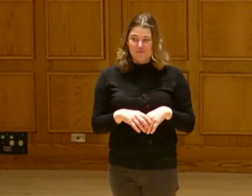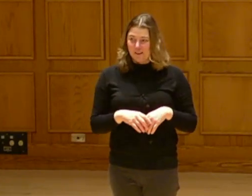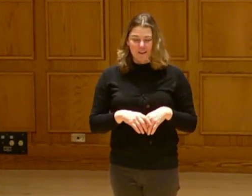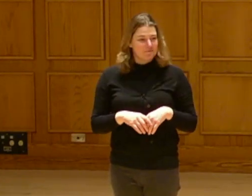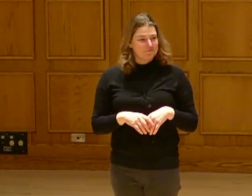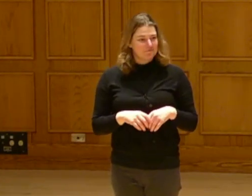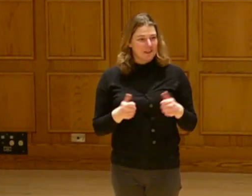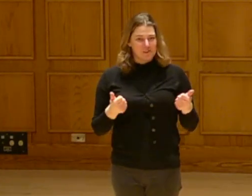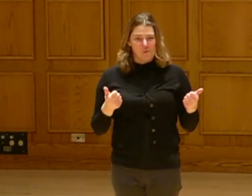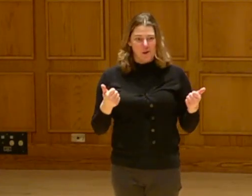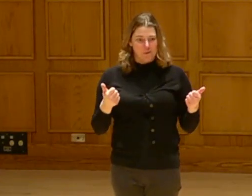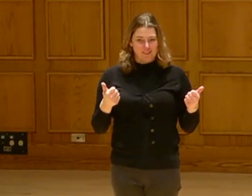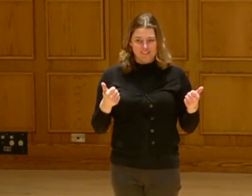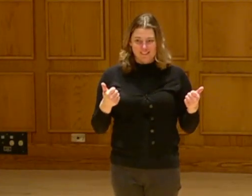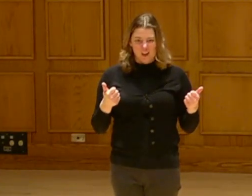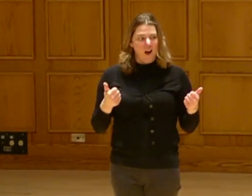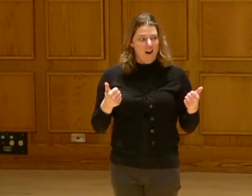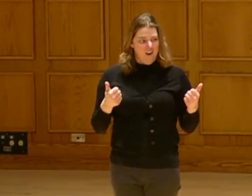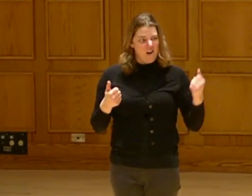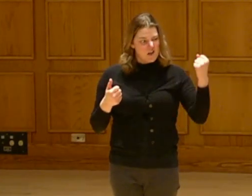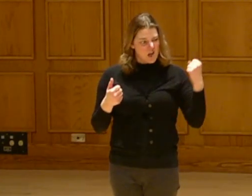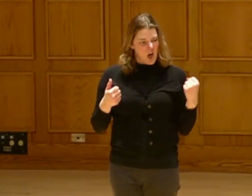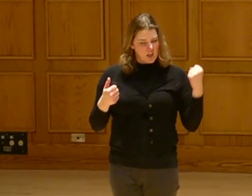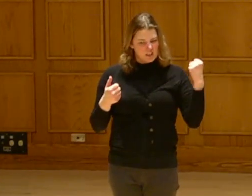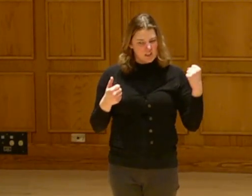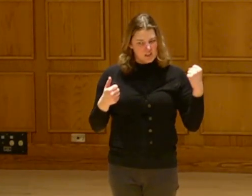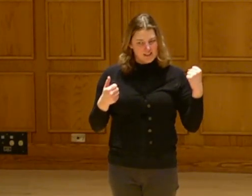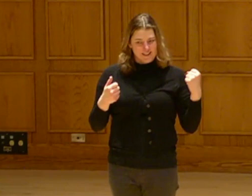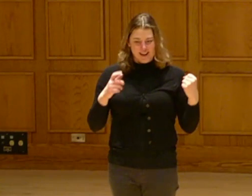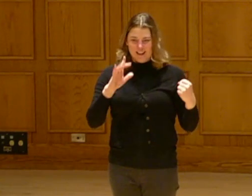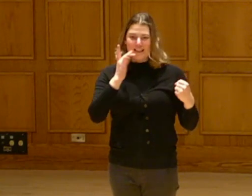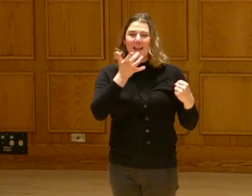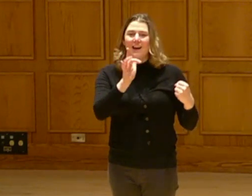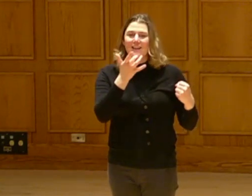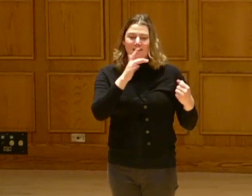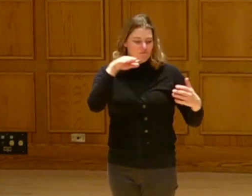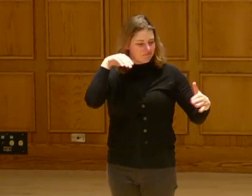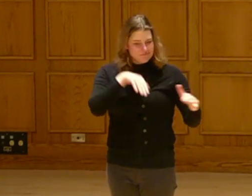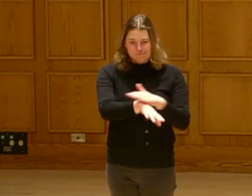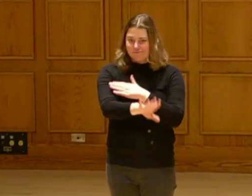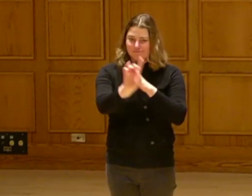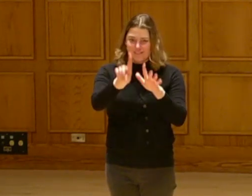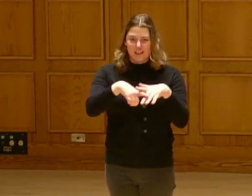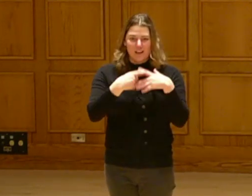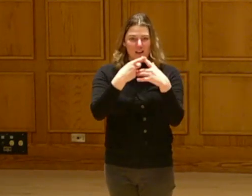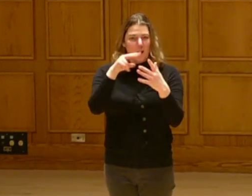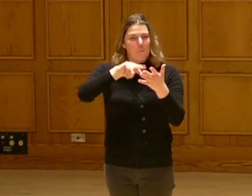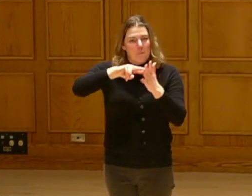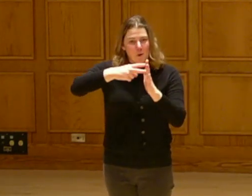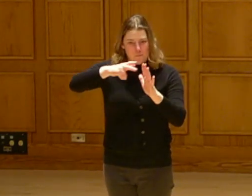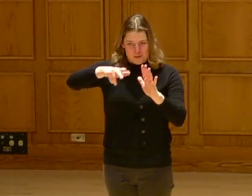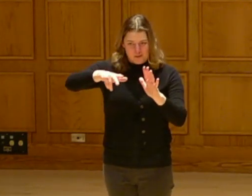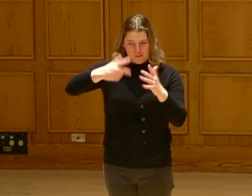of them. They are here on time. I stumbled into something.